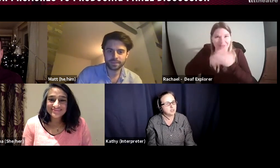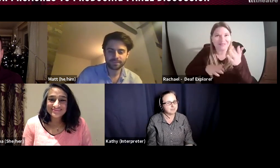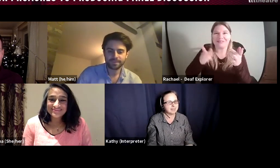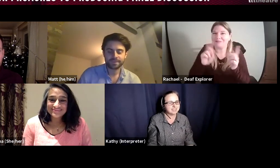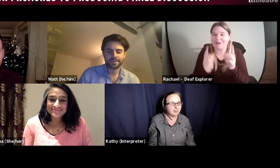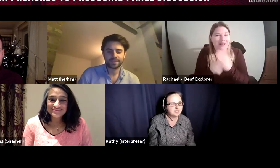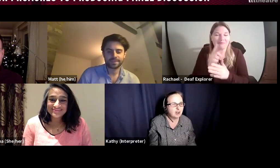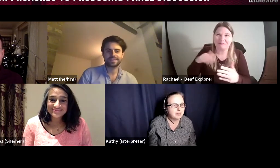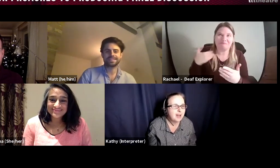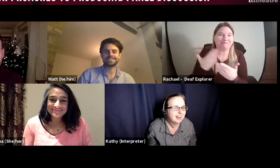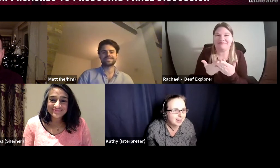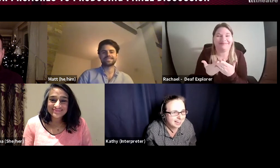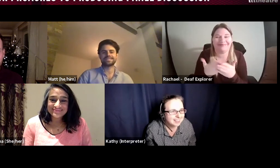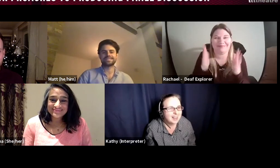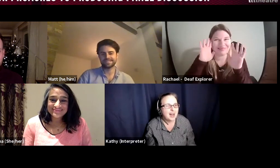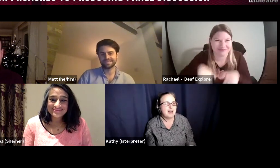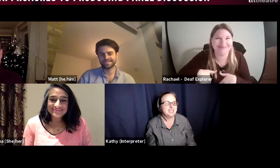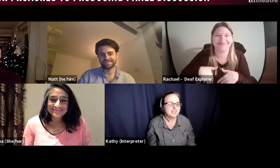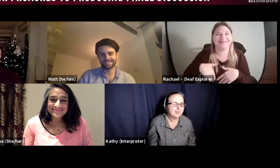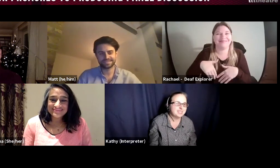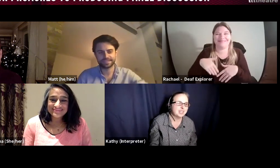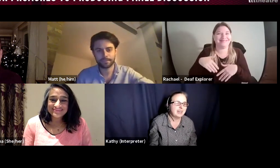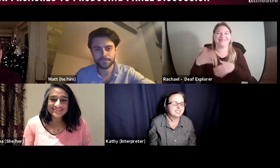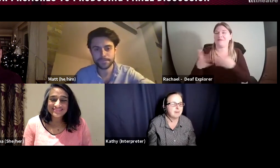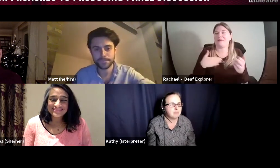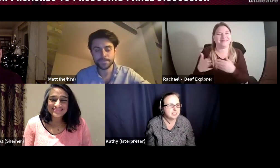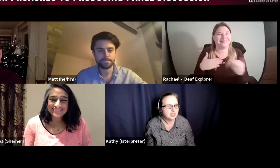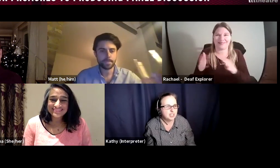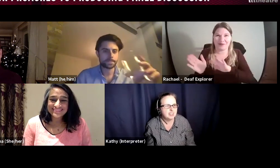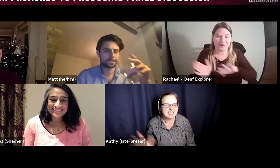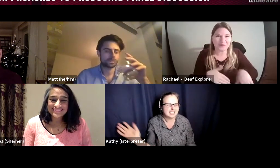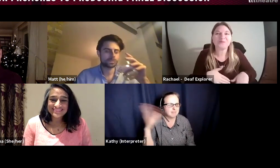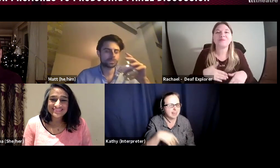myself terribly well earlier. I did not go into great depth but that does not matter,